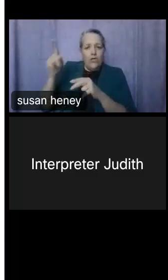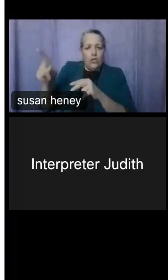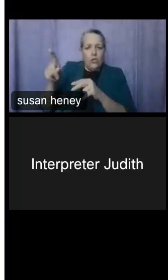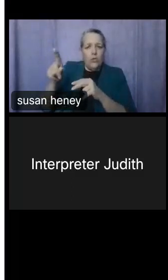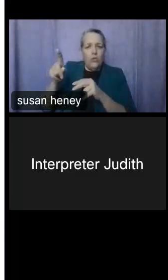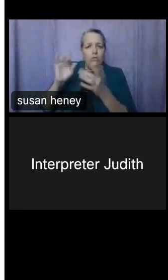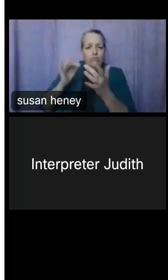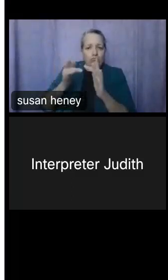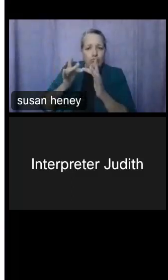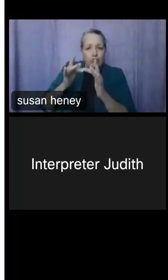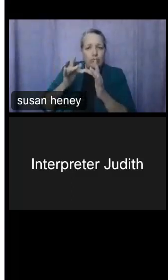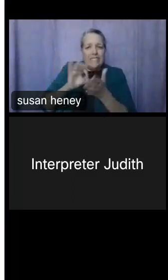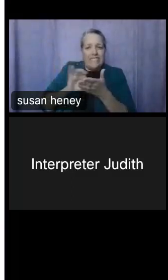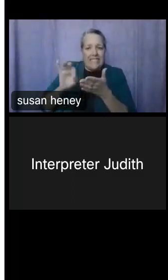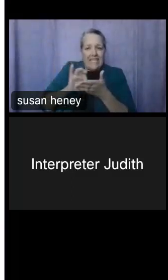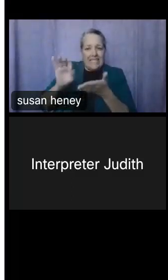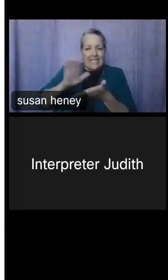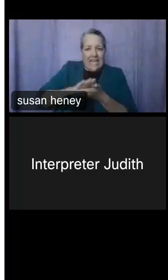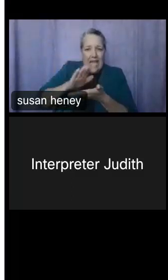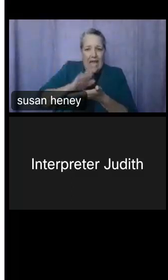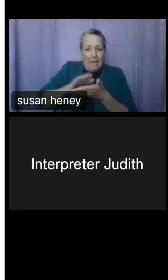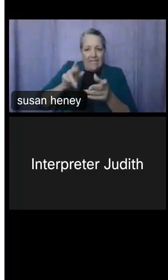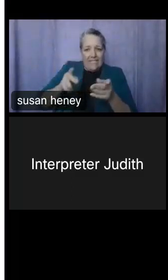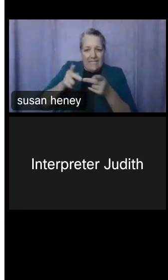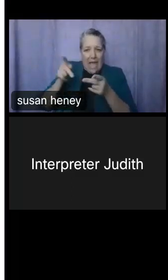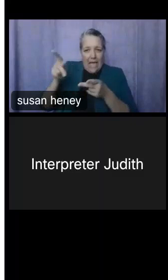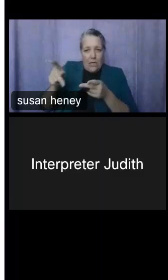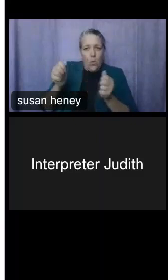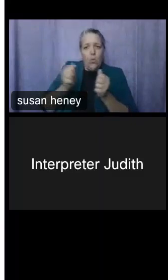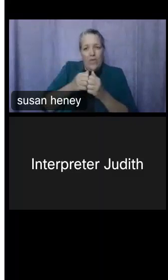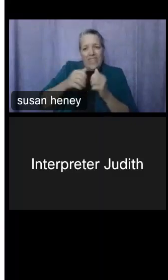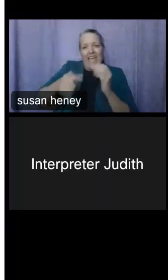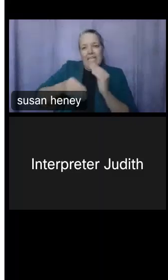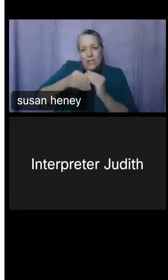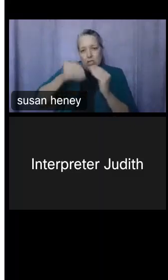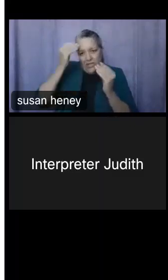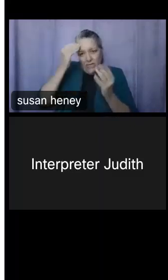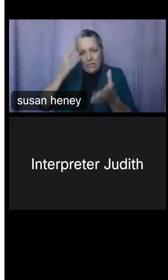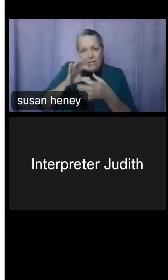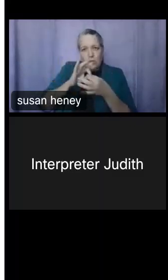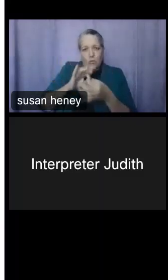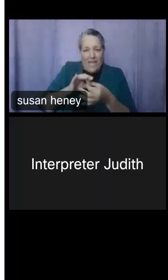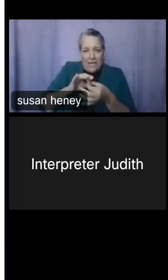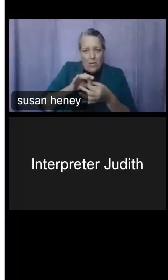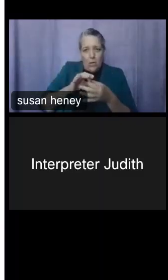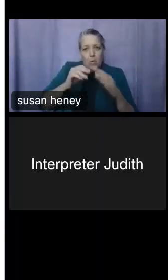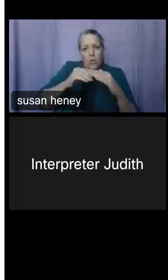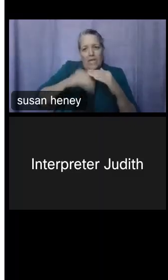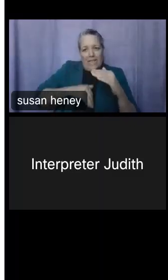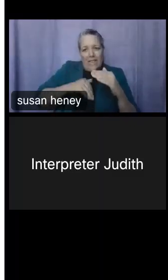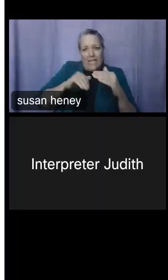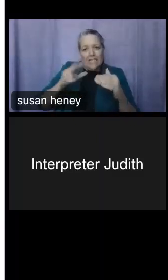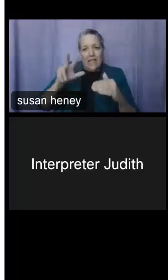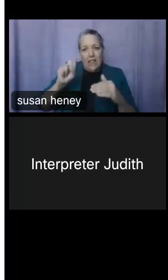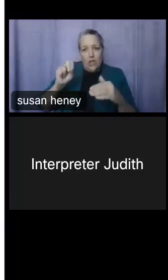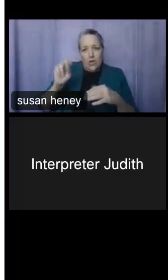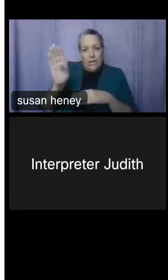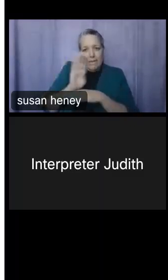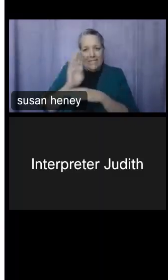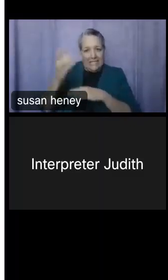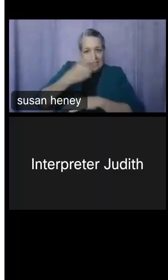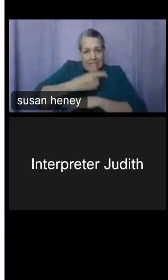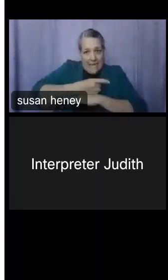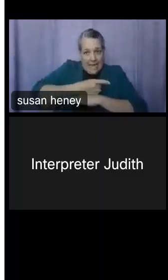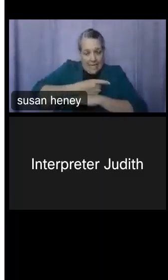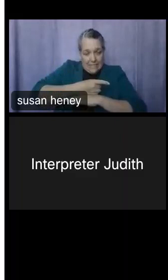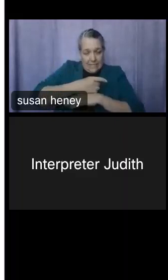supplemental materials relating to the webinar within 30 business days. In terms of how to